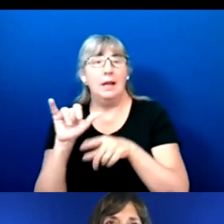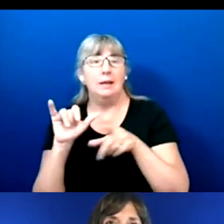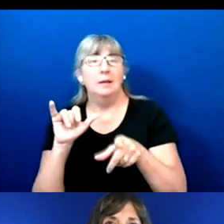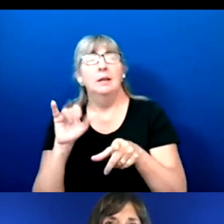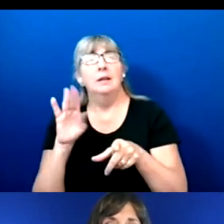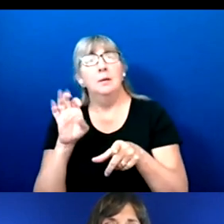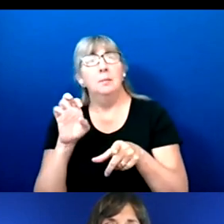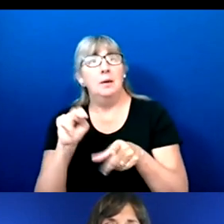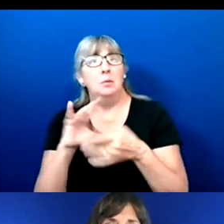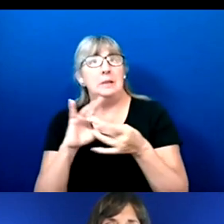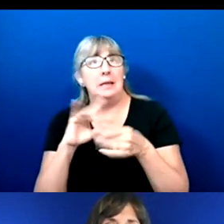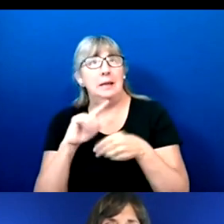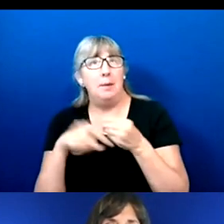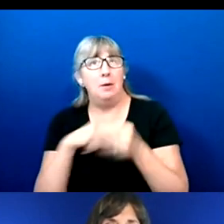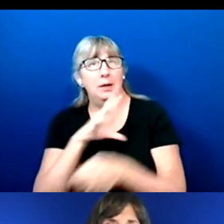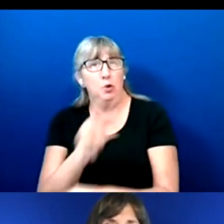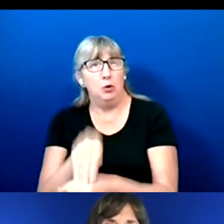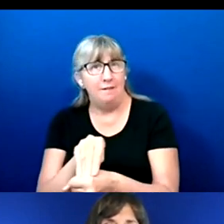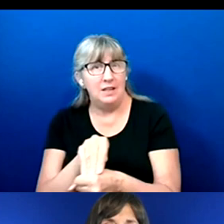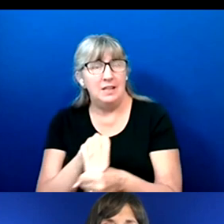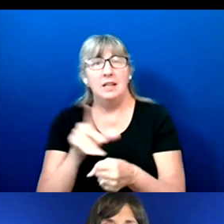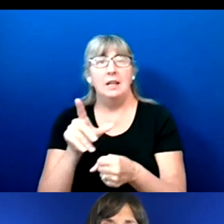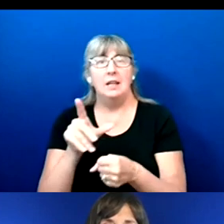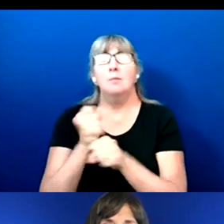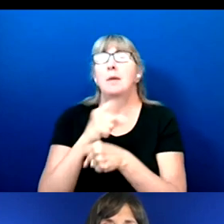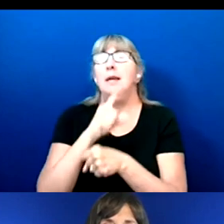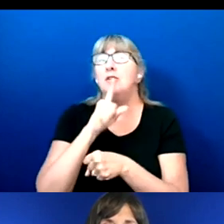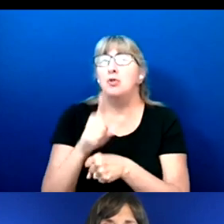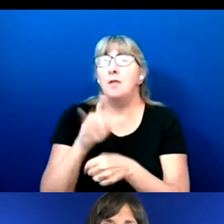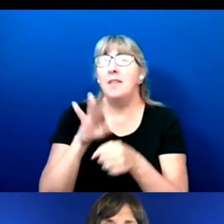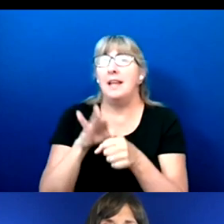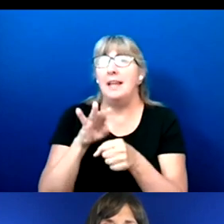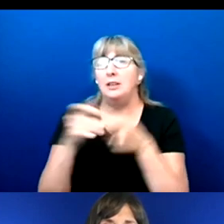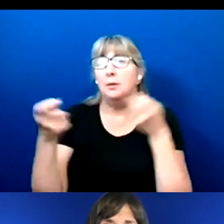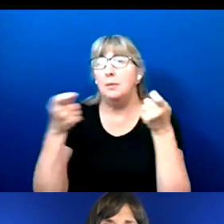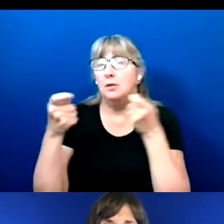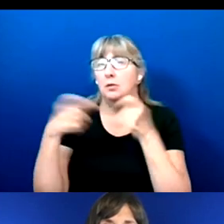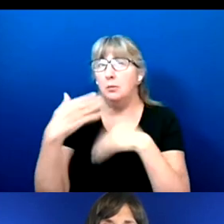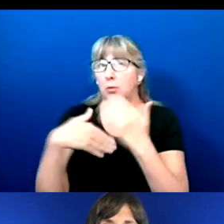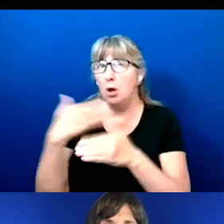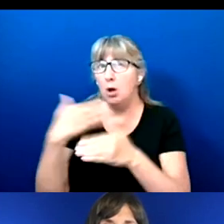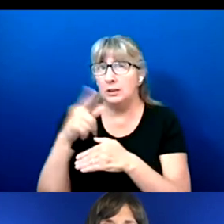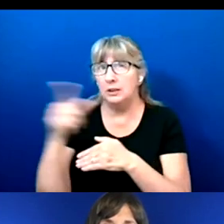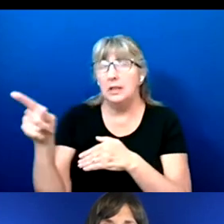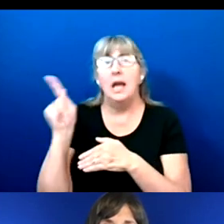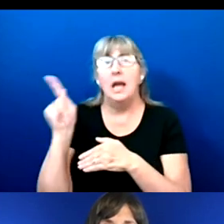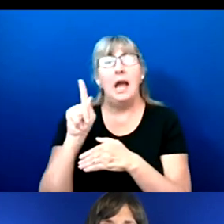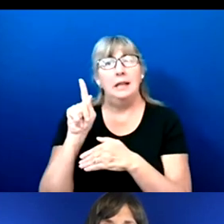potentially making sure the election administration process is seeing as a customer-based model